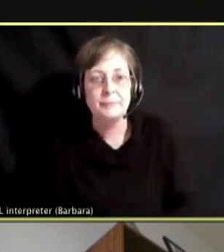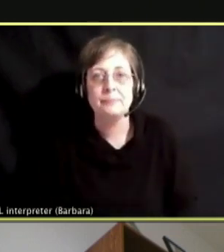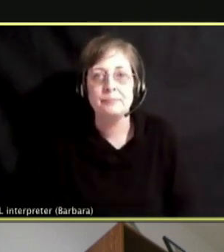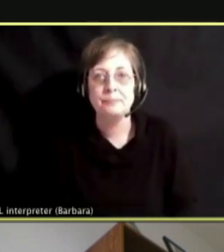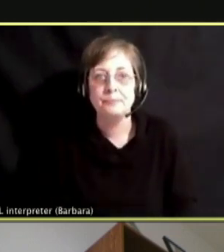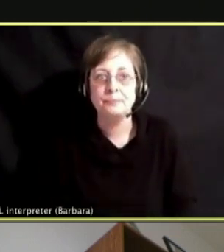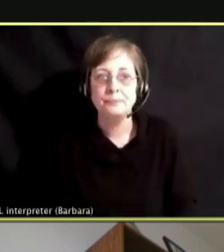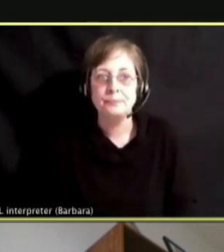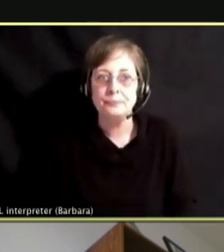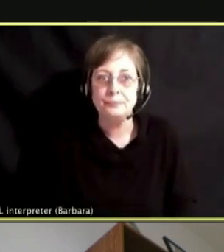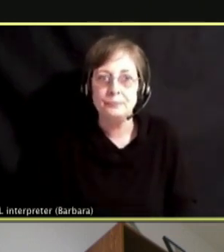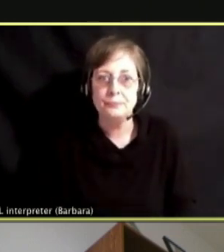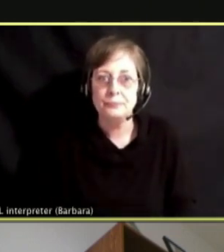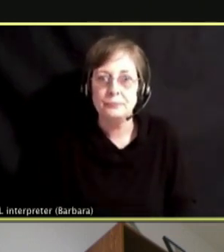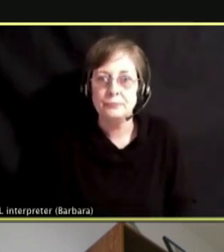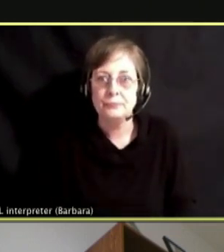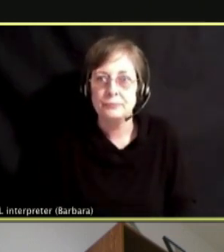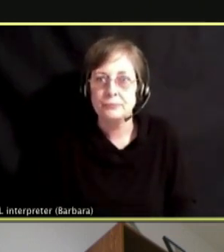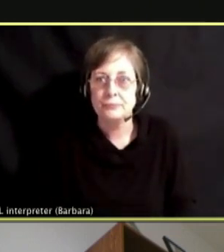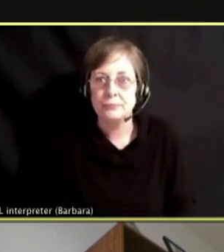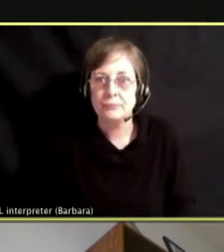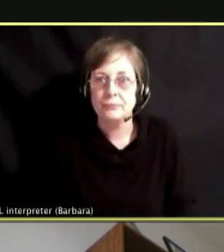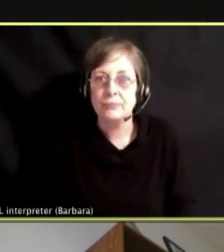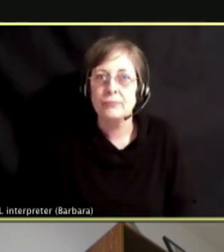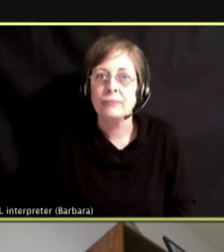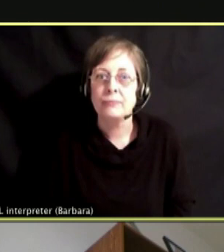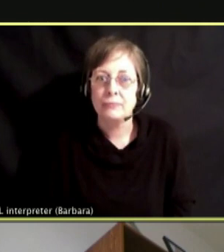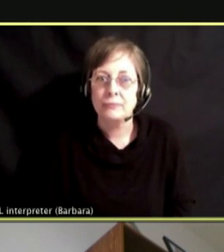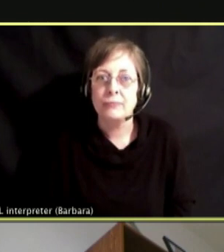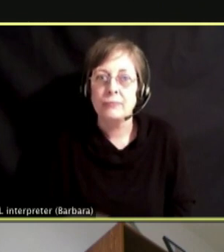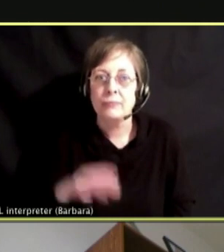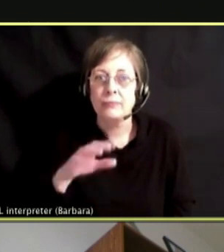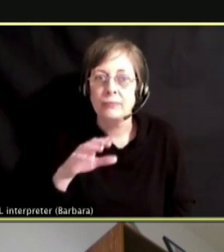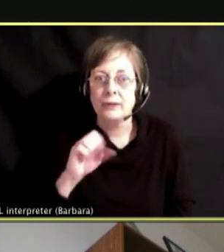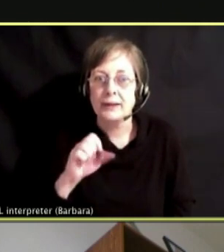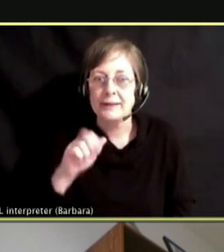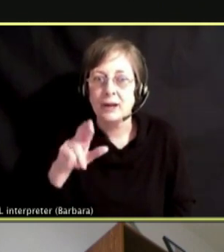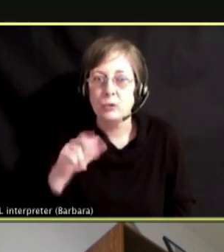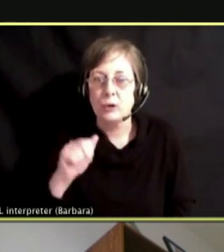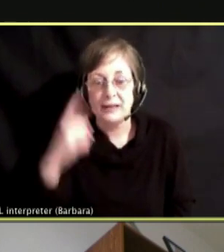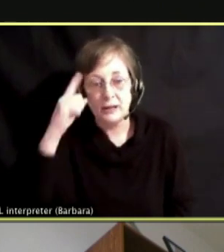IN THE MENTAL HEALTH FIELD, WE FIND A LOT OF TIMES WHEN PEOPLE HAVE A HISTORY OF TRAUMA